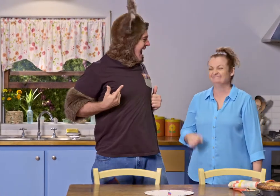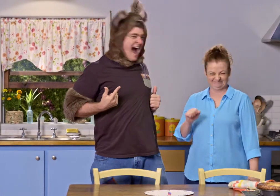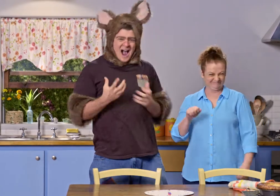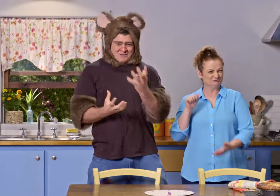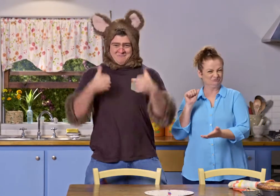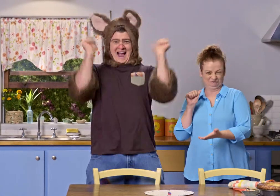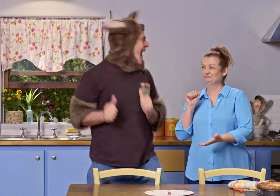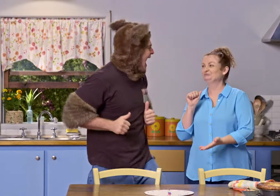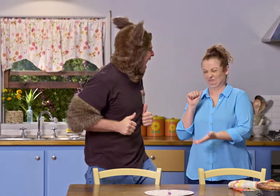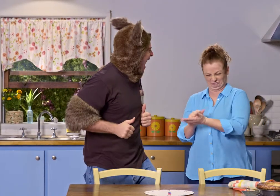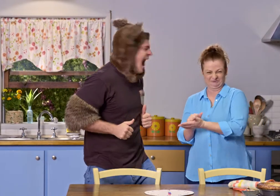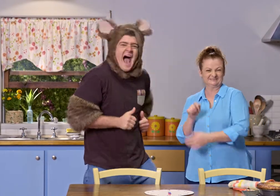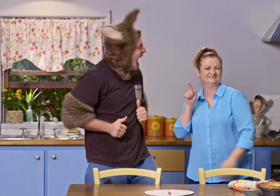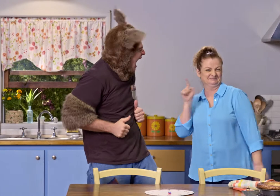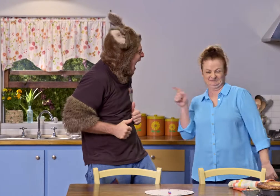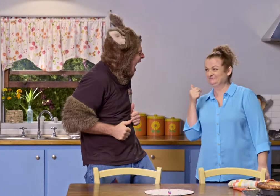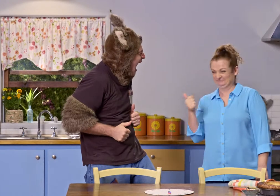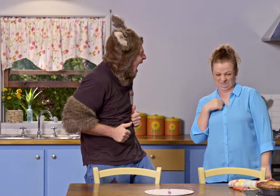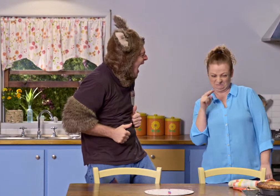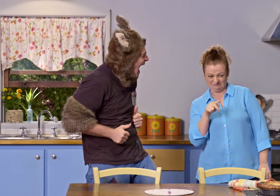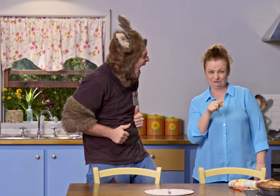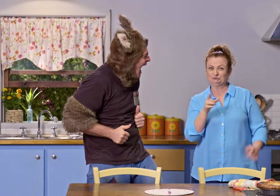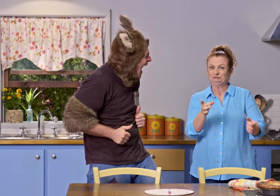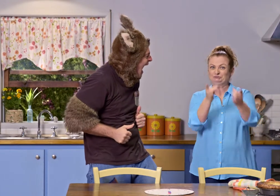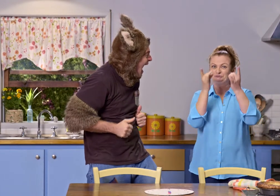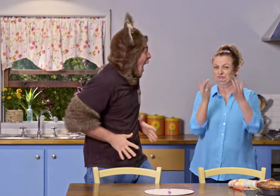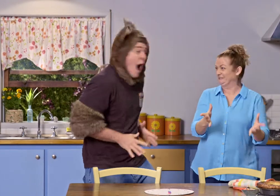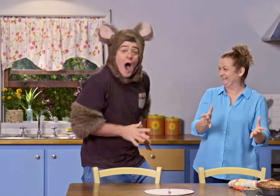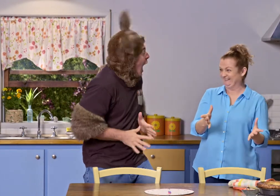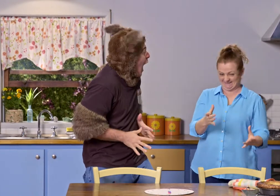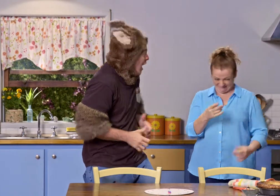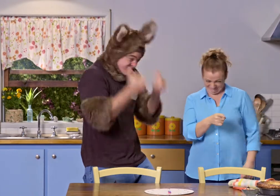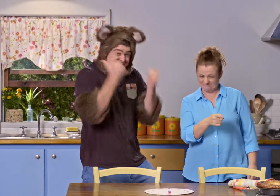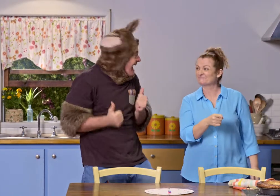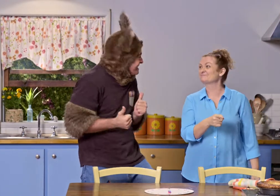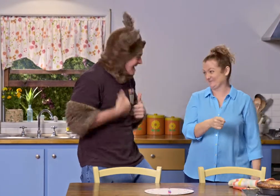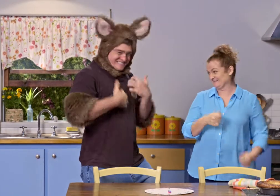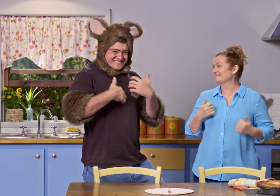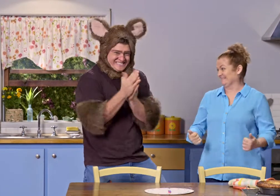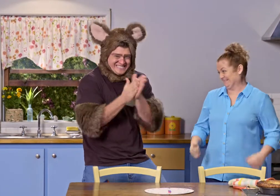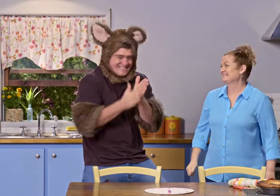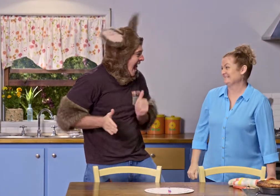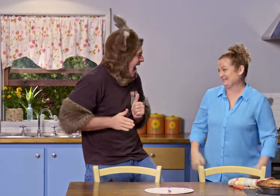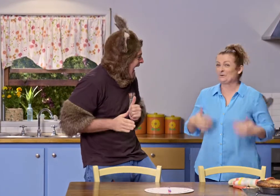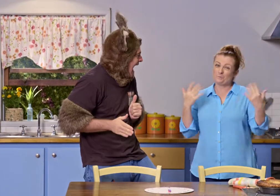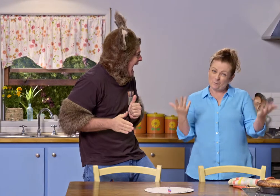You're right, Possum. And I'm looking at the pie and I think it's ready. Great! Oh, yay!